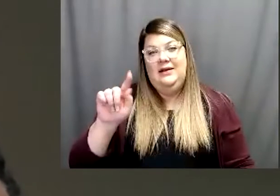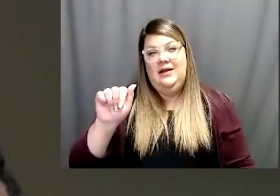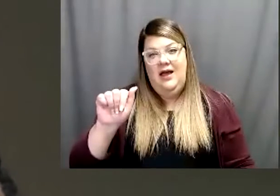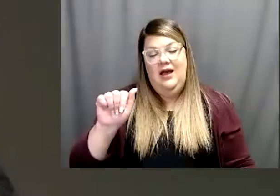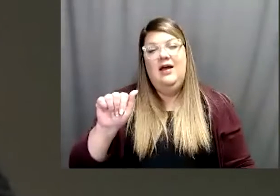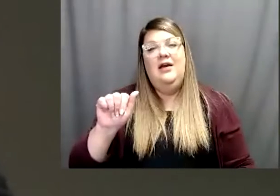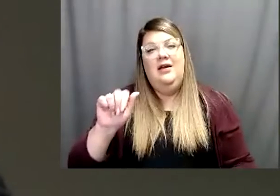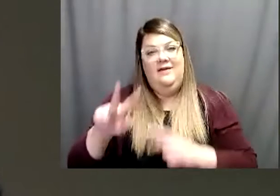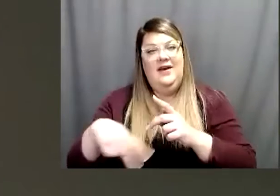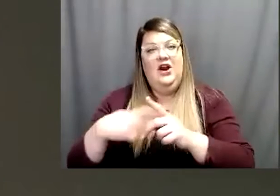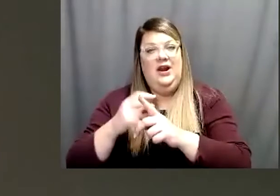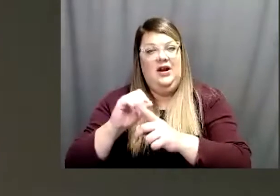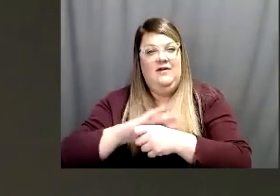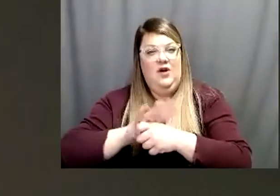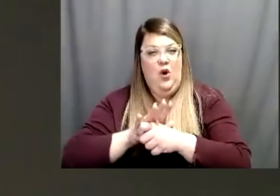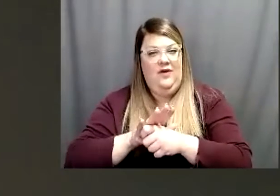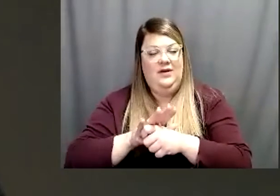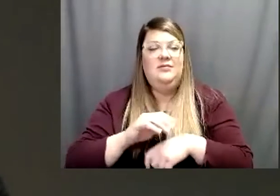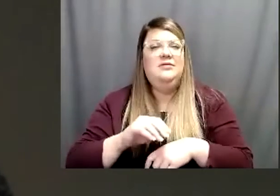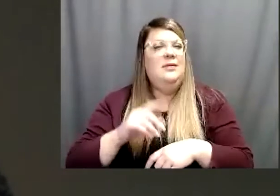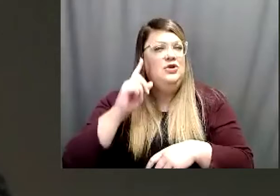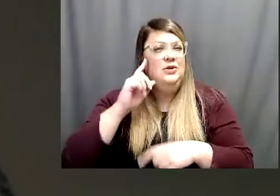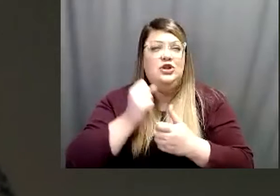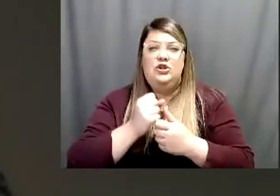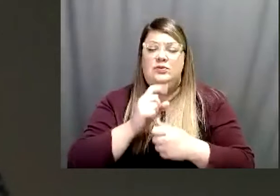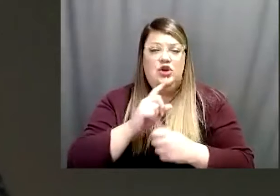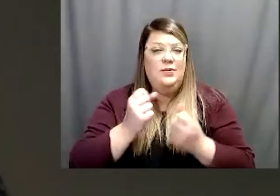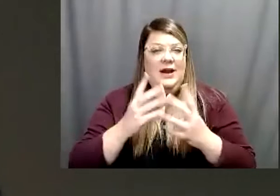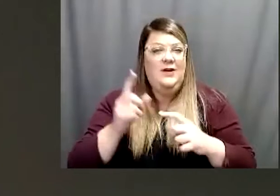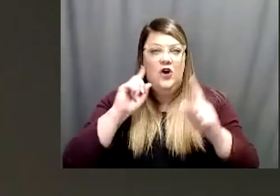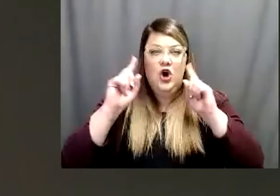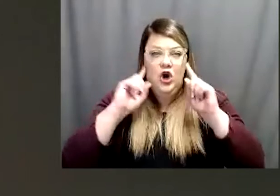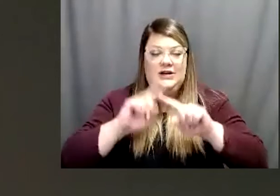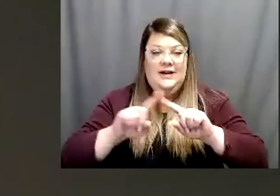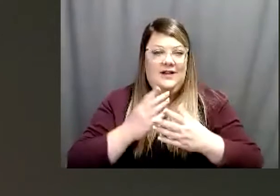a lot of you have heard a lot of different things in terms of the variant. So, I just want to give